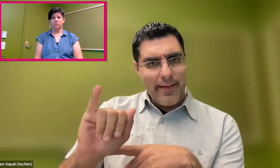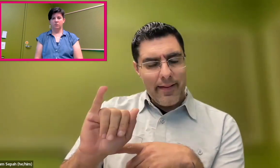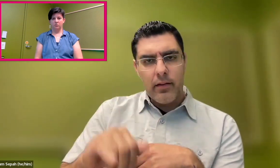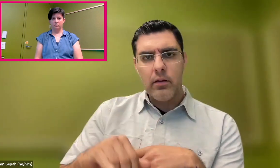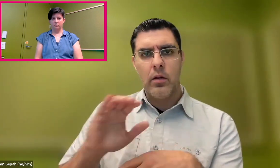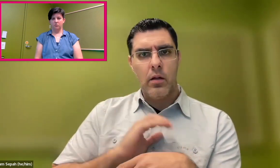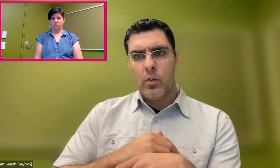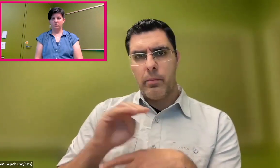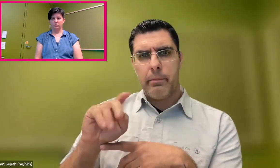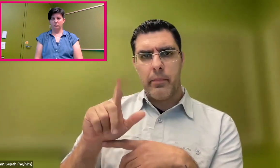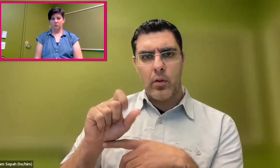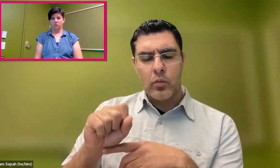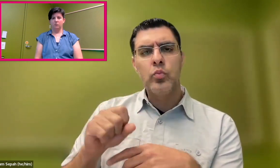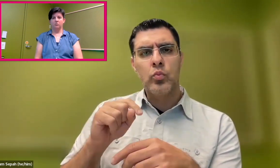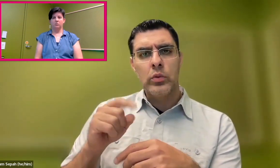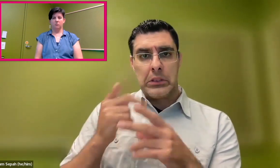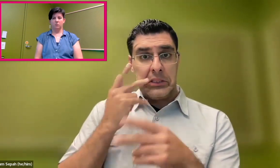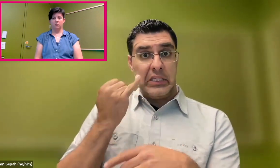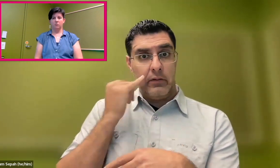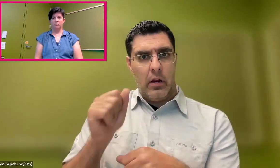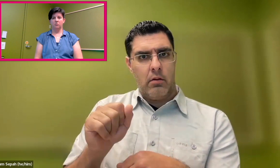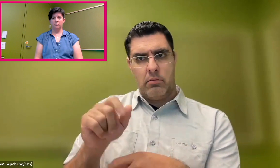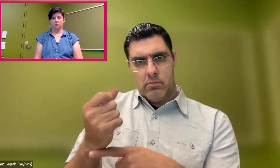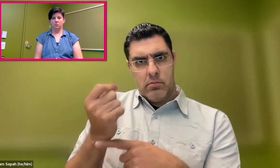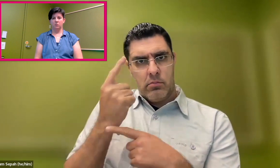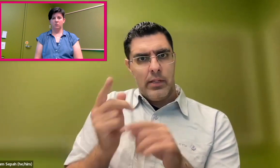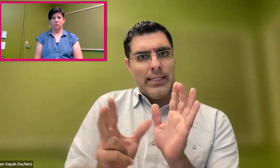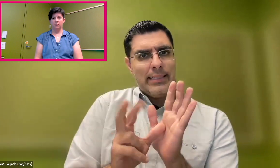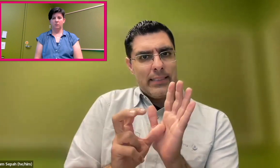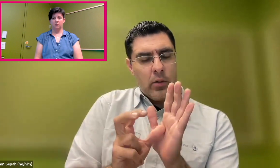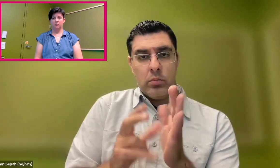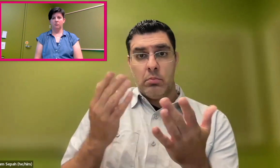we're thinking of doing this is by building AI models that